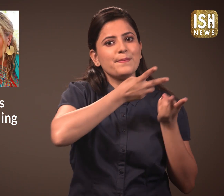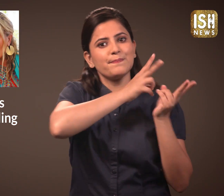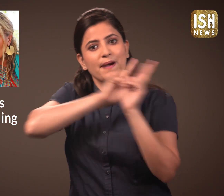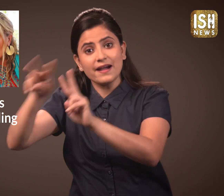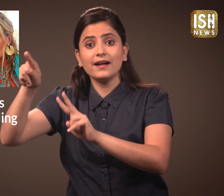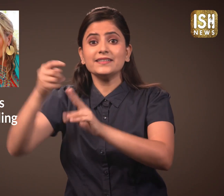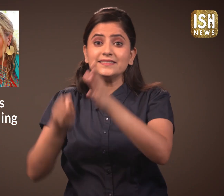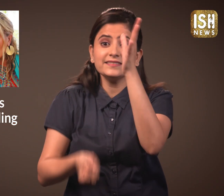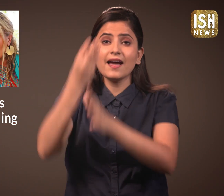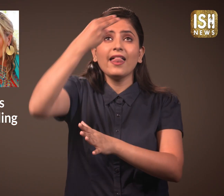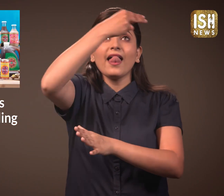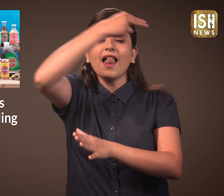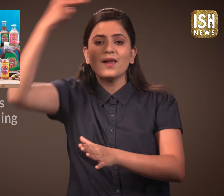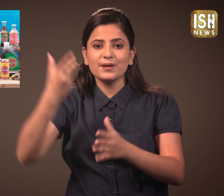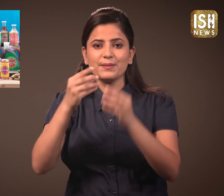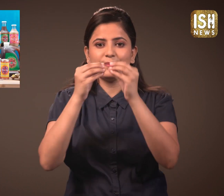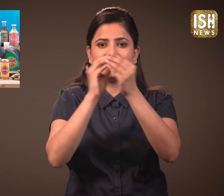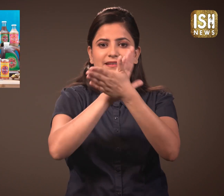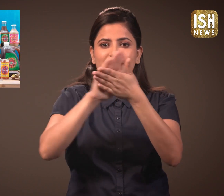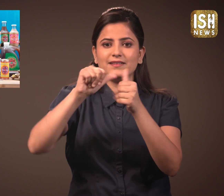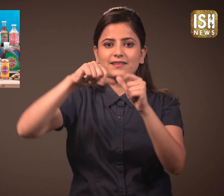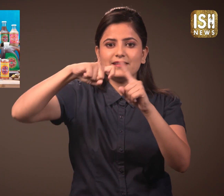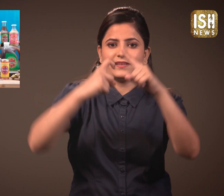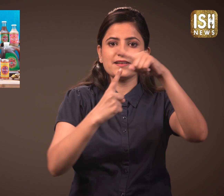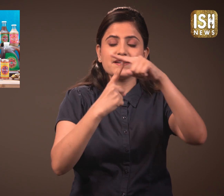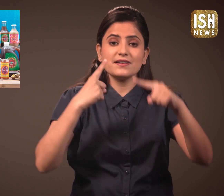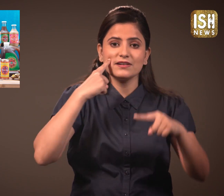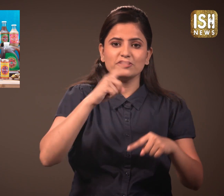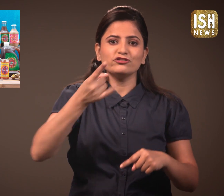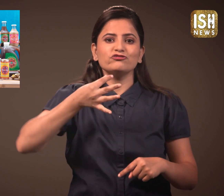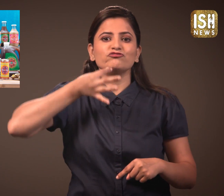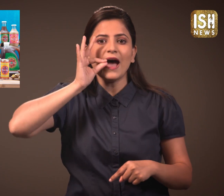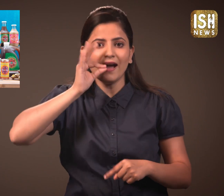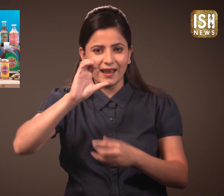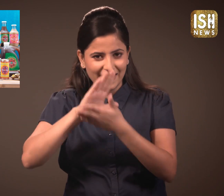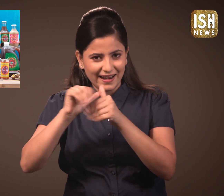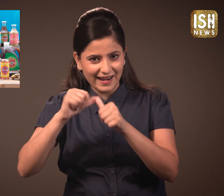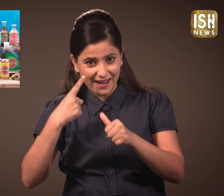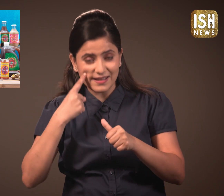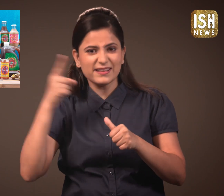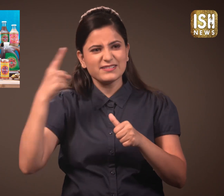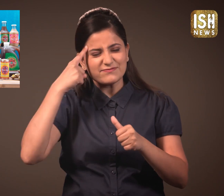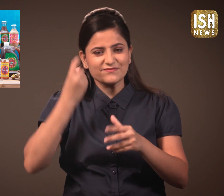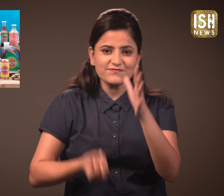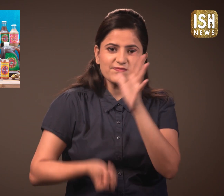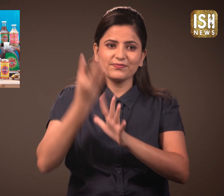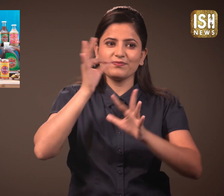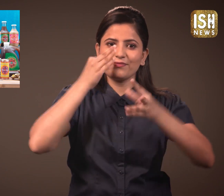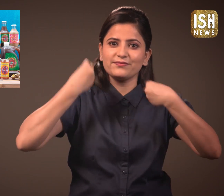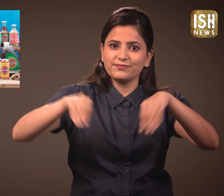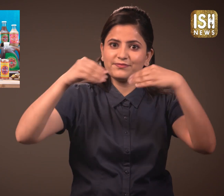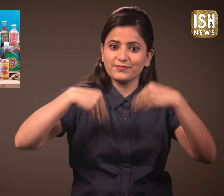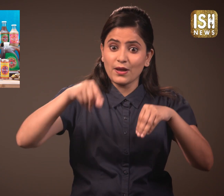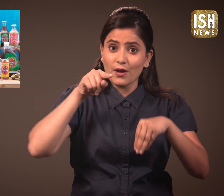She then returned and set up a company named 'Bhakti Chai'